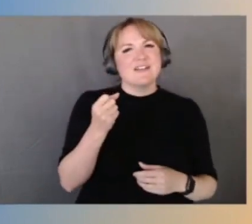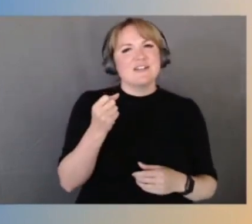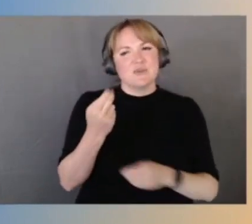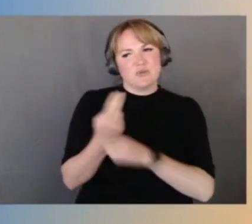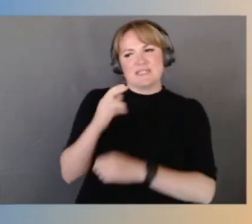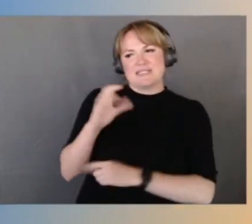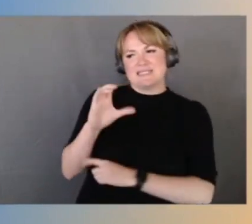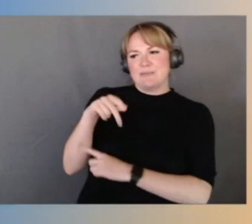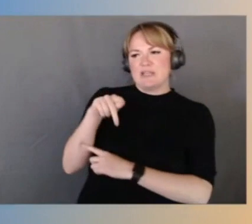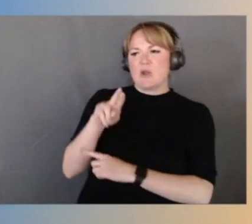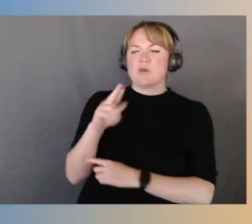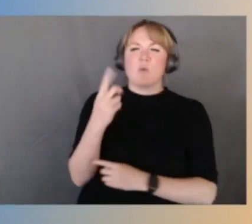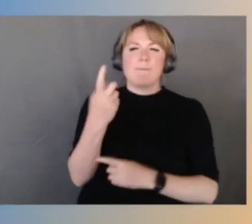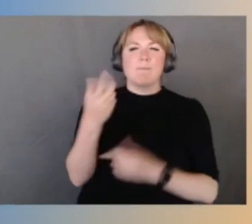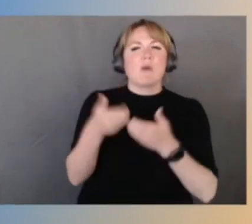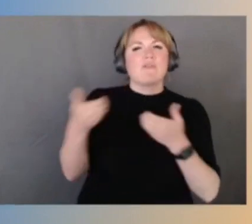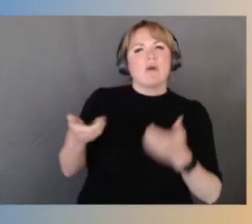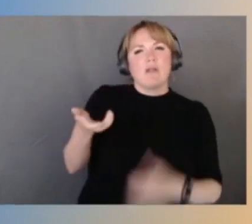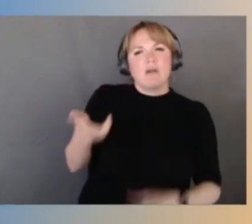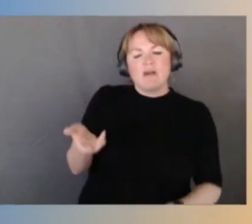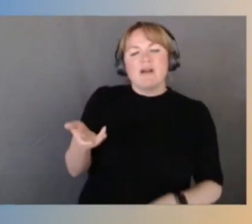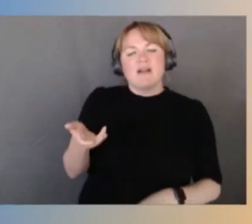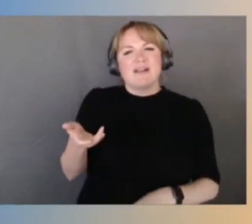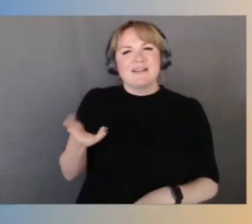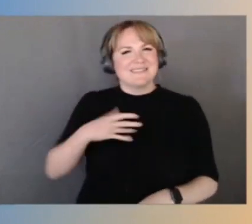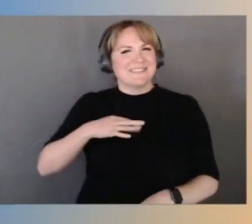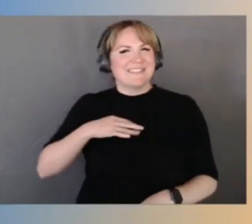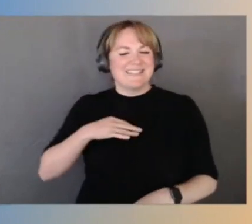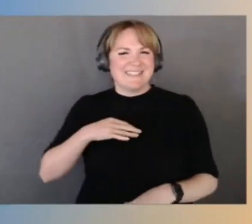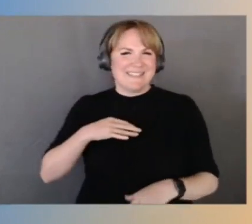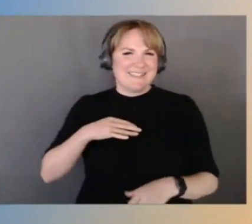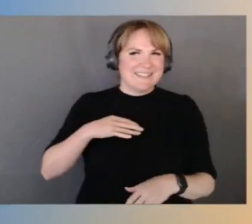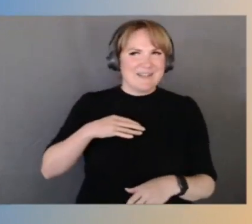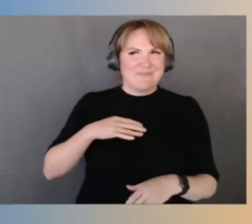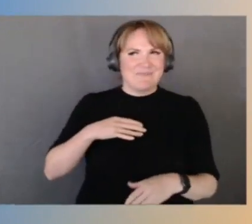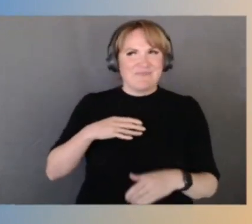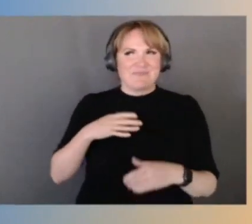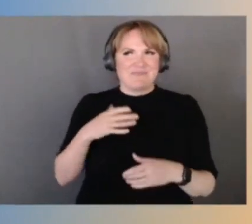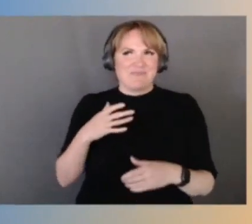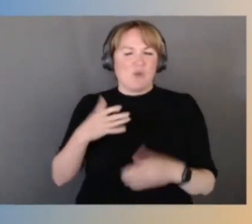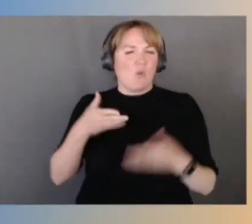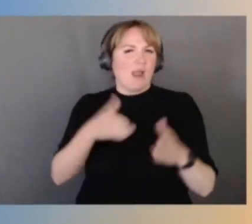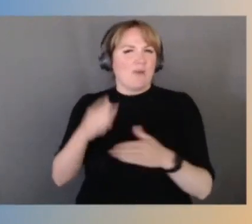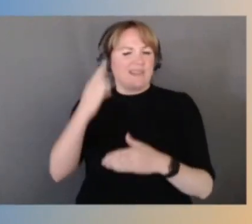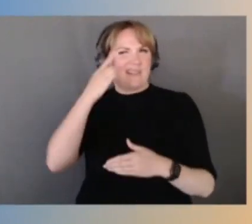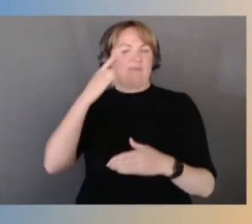kind of a neat inversion of the way we generally think of the processor architecture working.